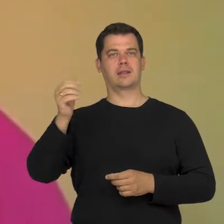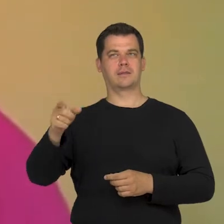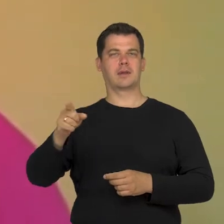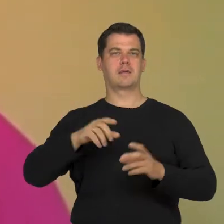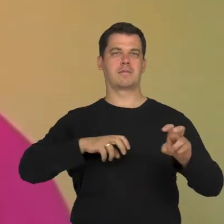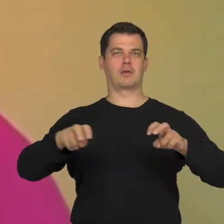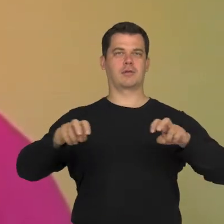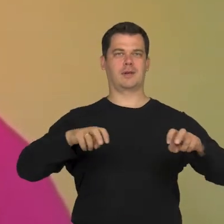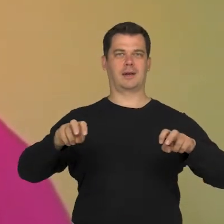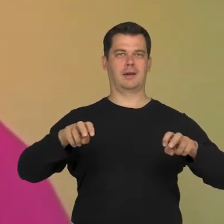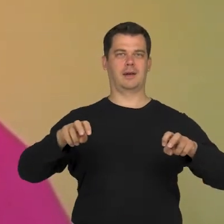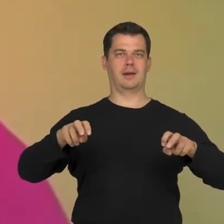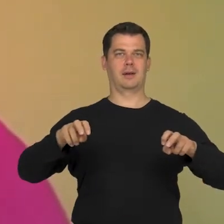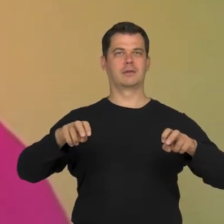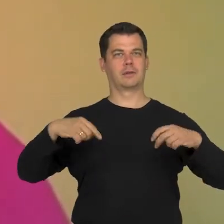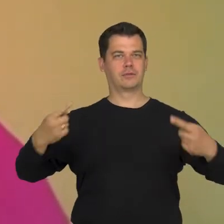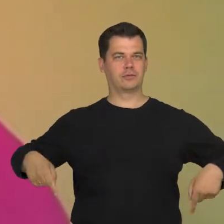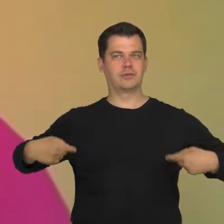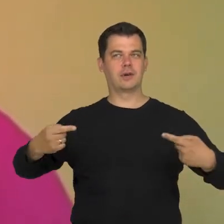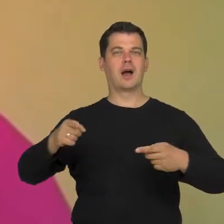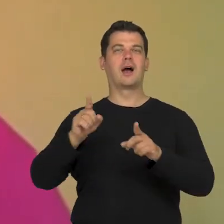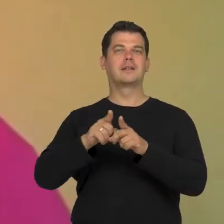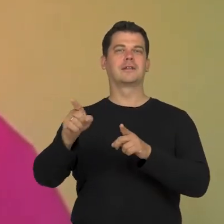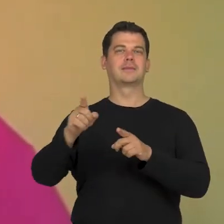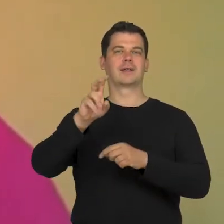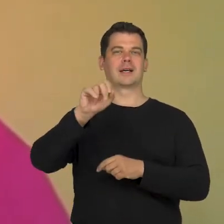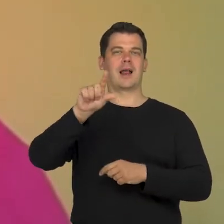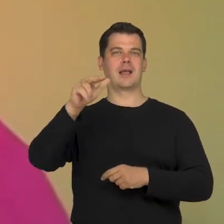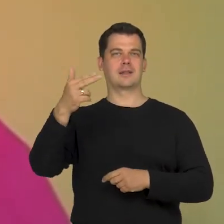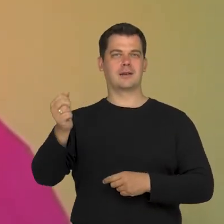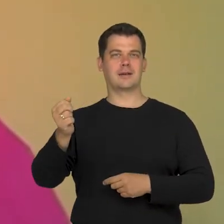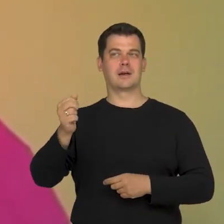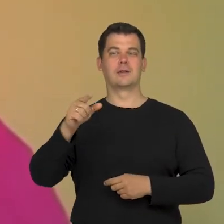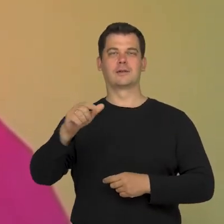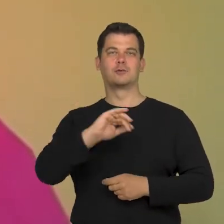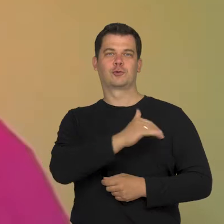Another actress, Helena, who attends acting school